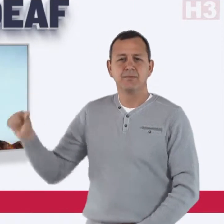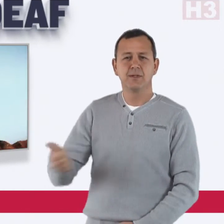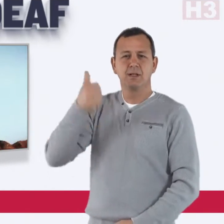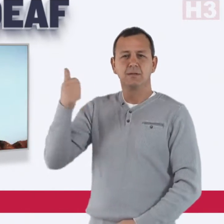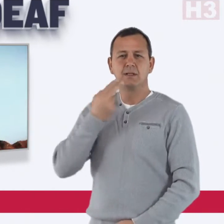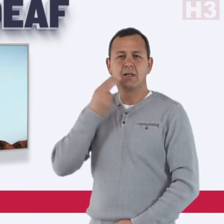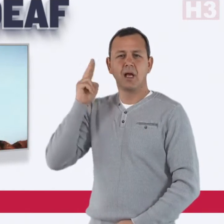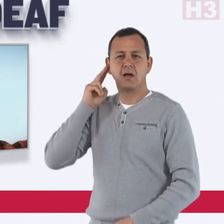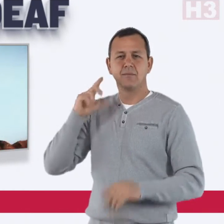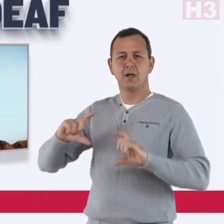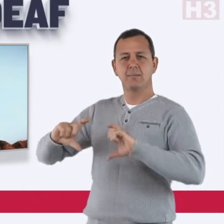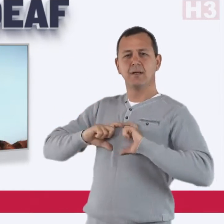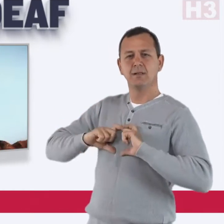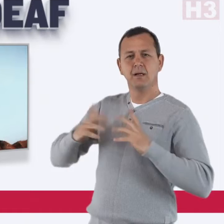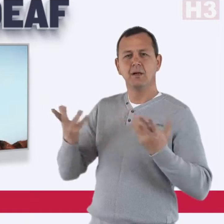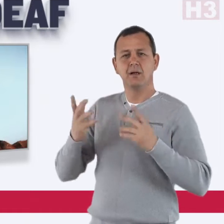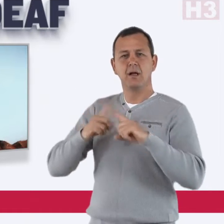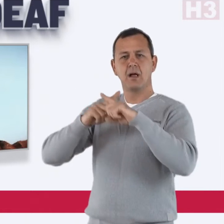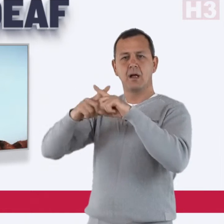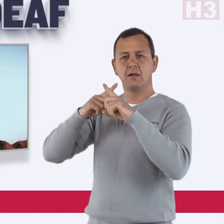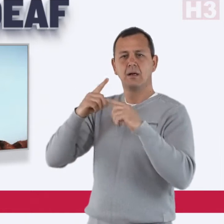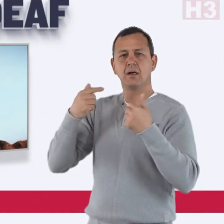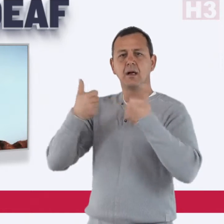was the first deaf medalist at the X Games, an extreme sports event. She continued to